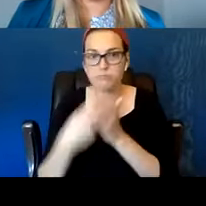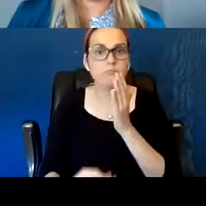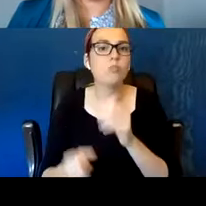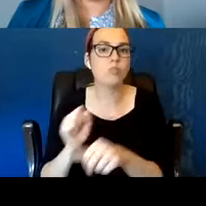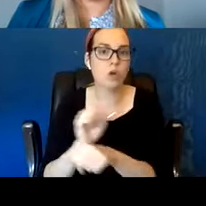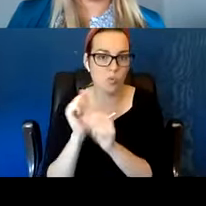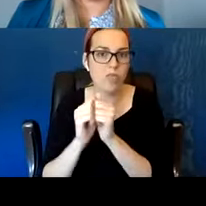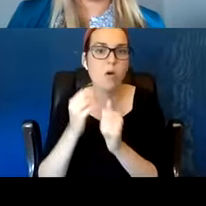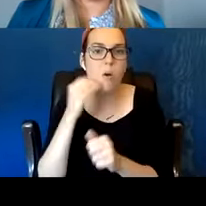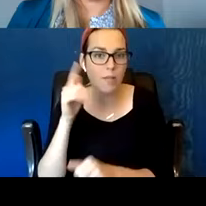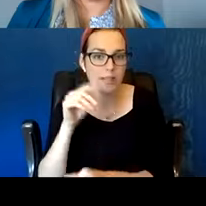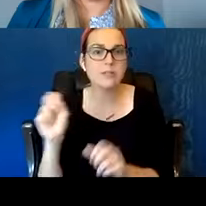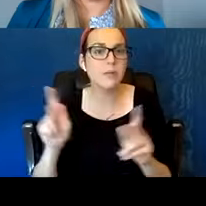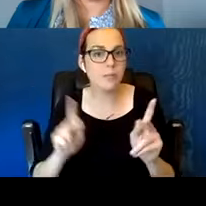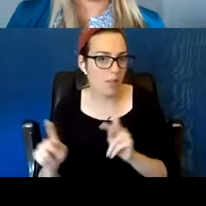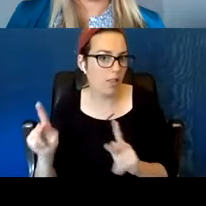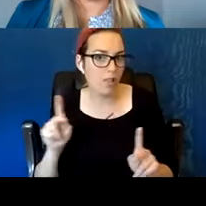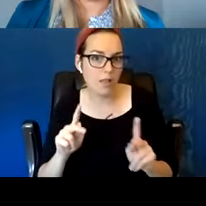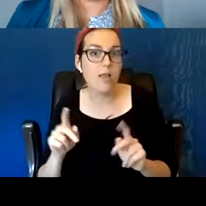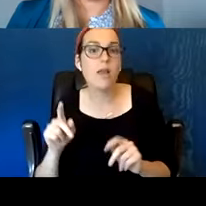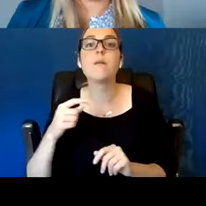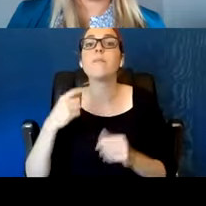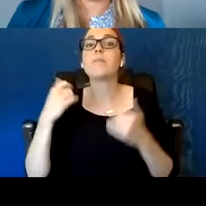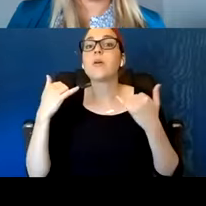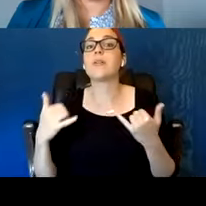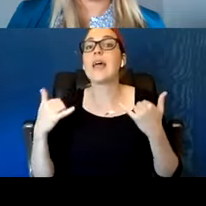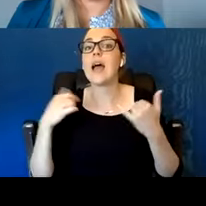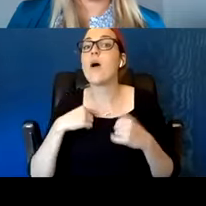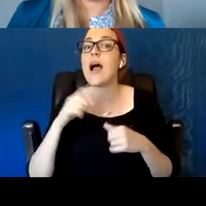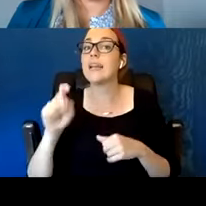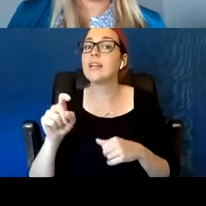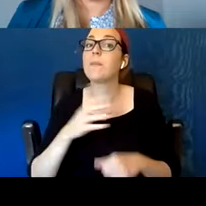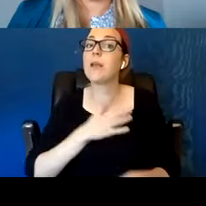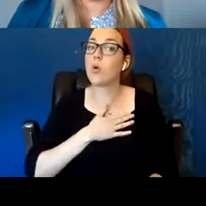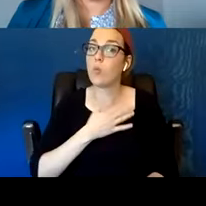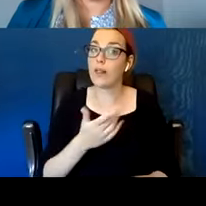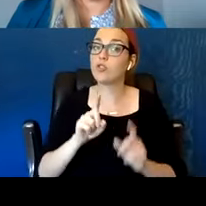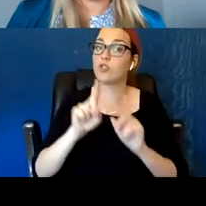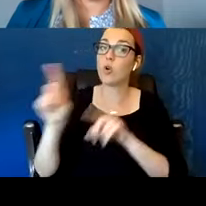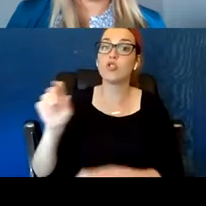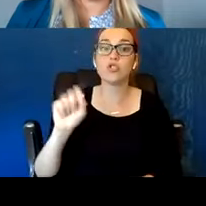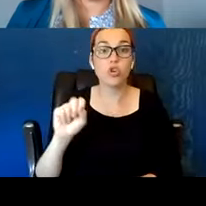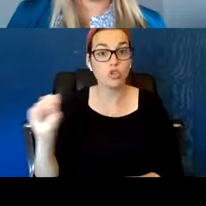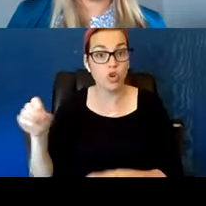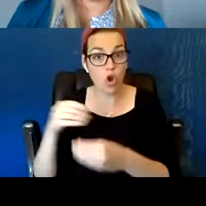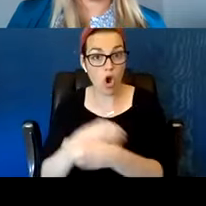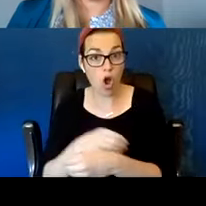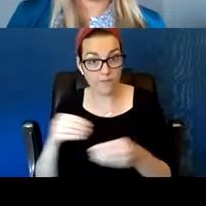to go to social services with somebody who's dirty, no shoes and be there and be an advocate.